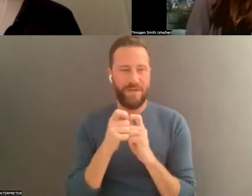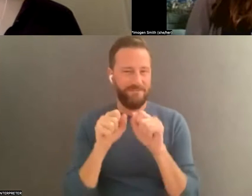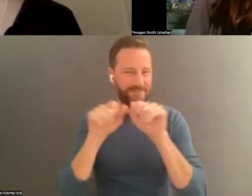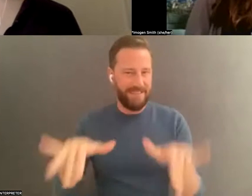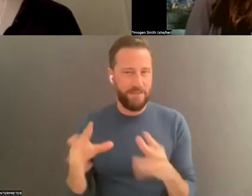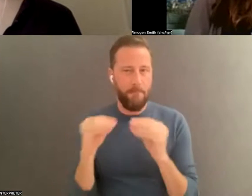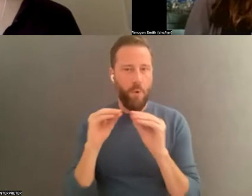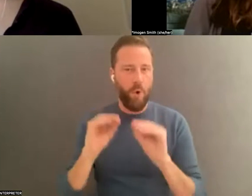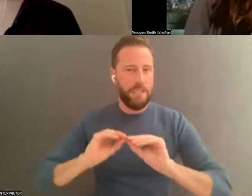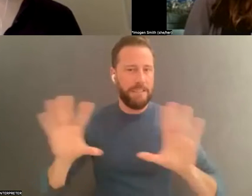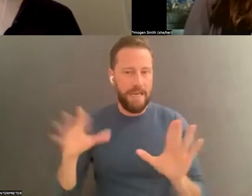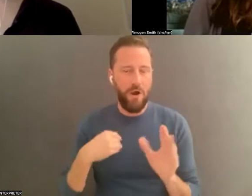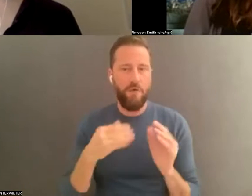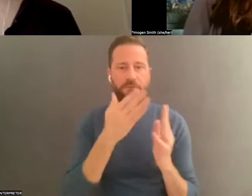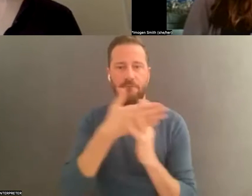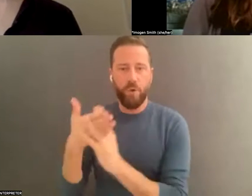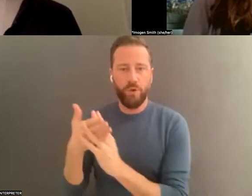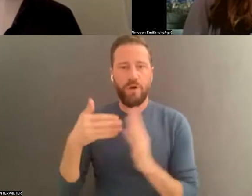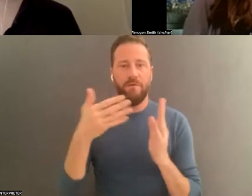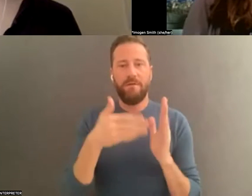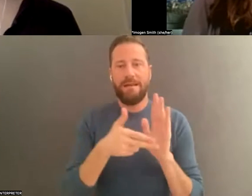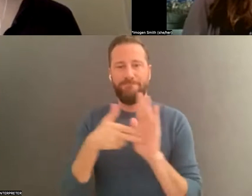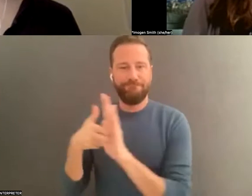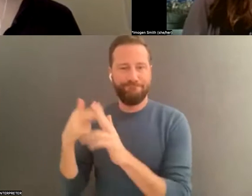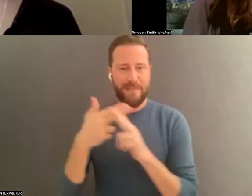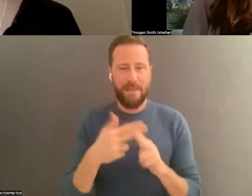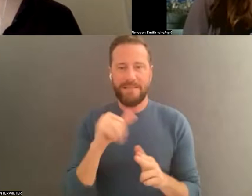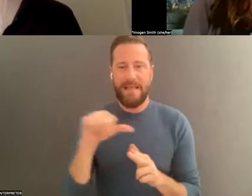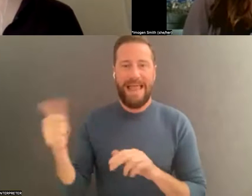have enough information that even a stranger could figure it out.